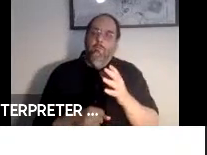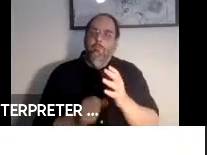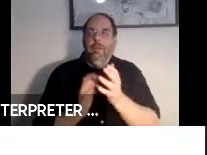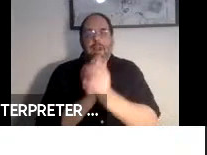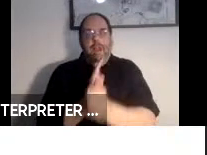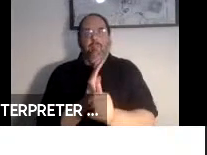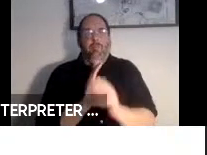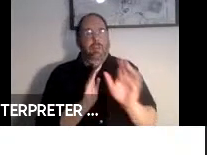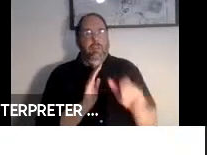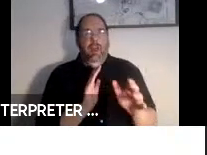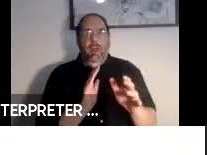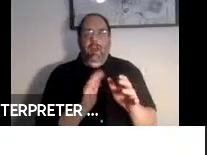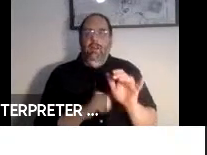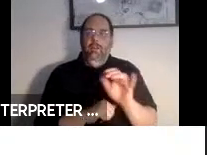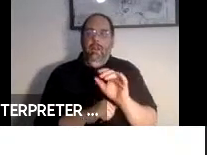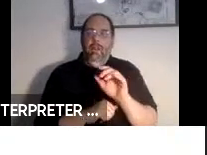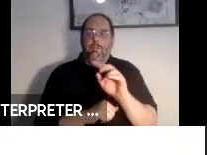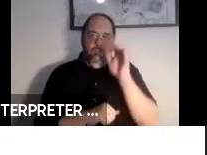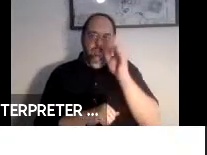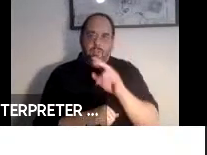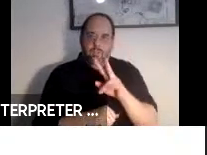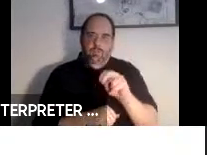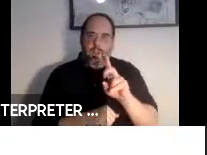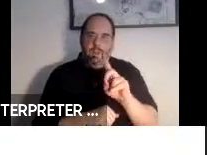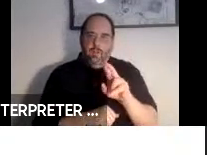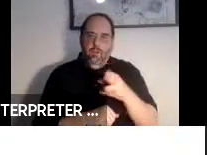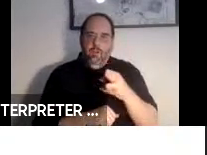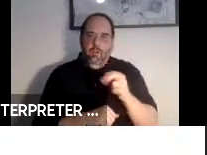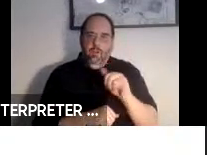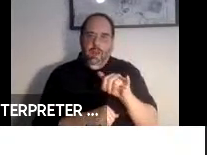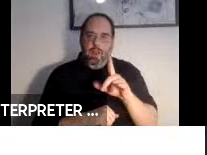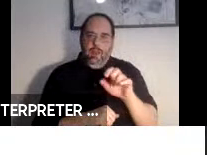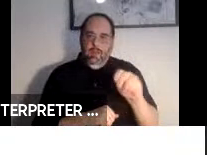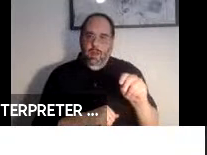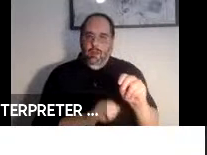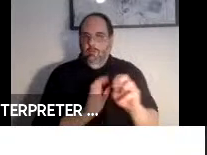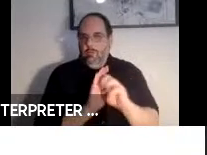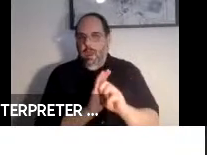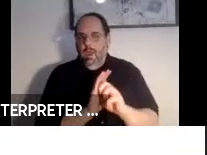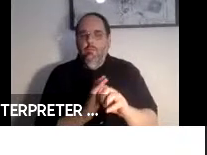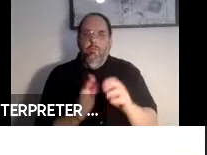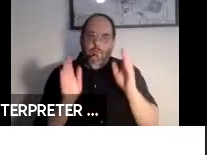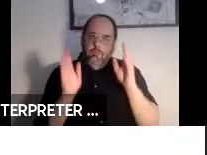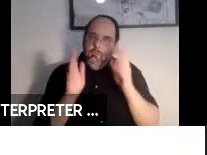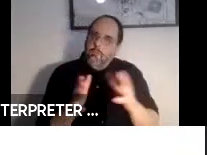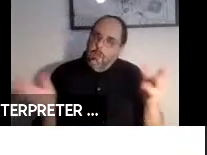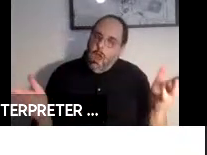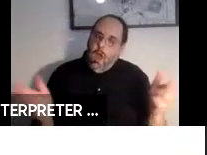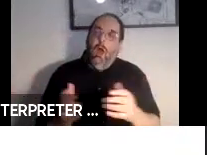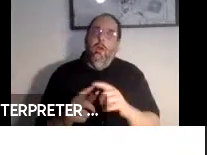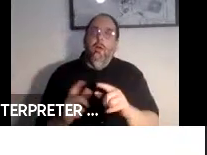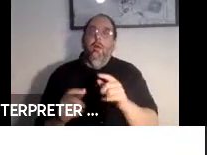Greg Vanderheiden, W3C, has done a lot of work in this area. The main lesson is that these